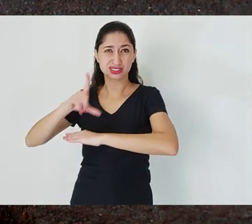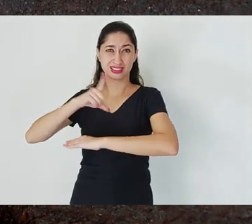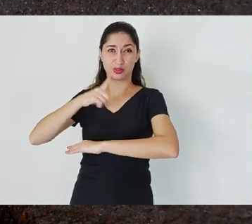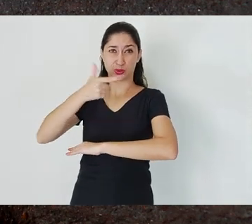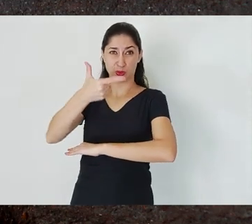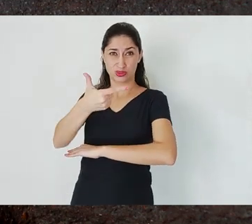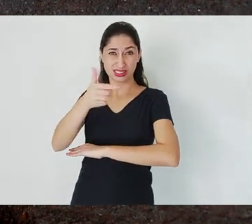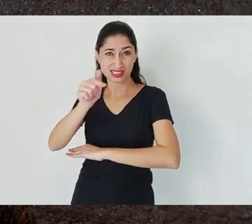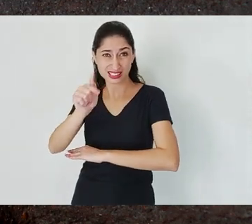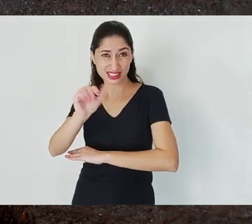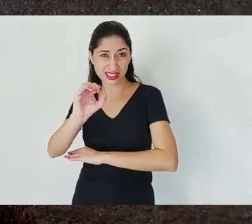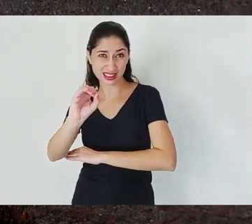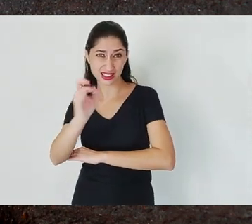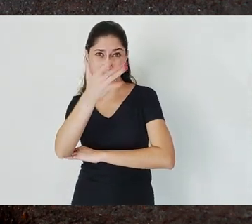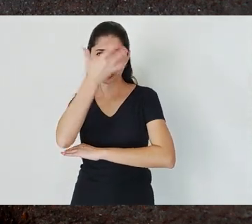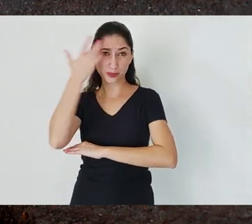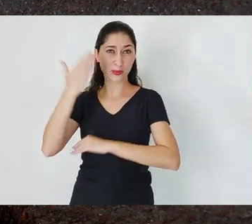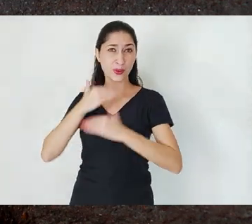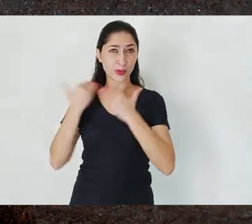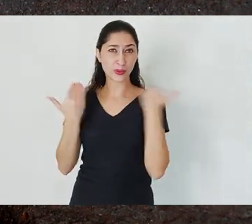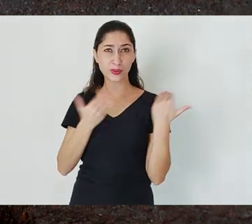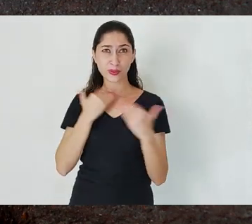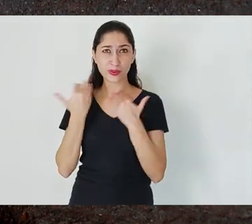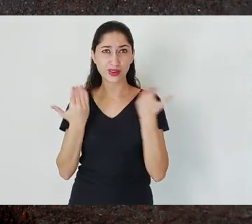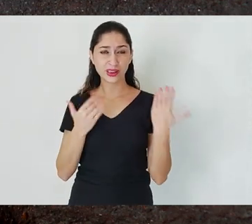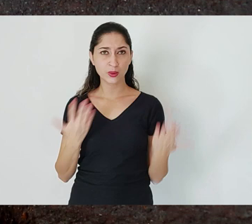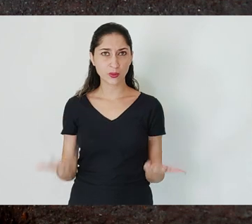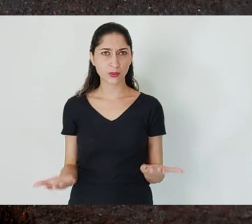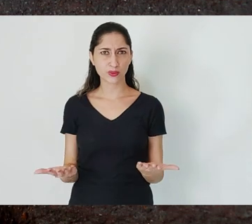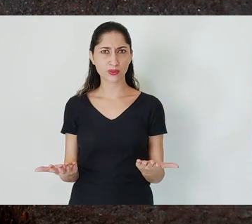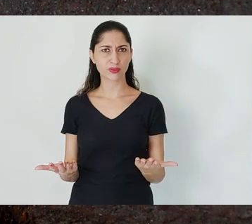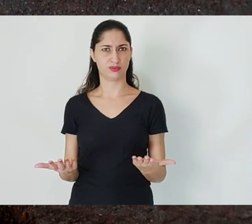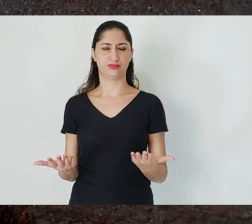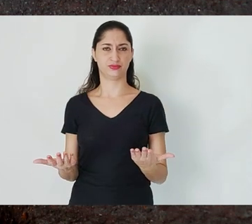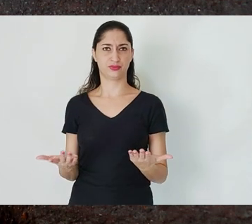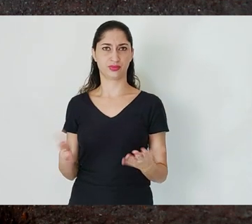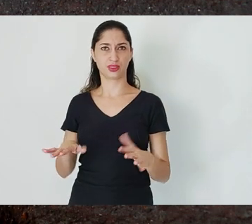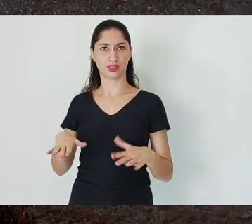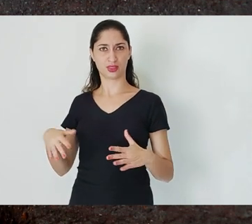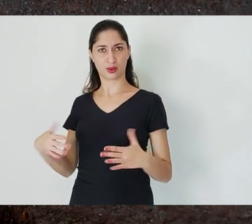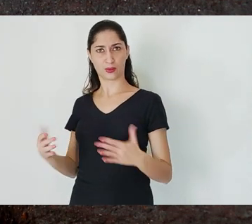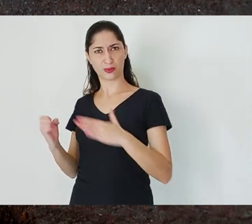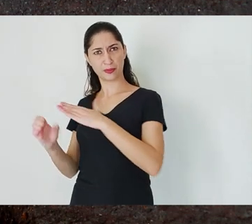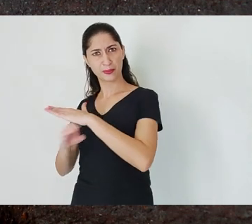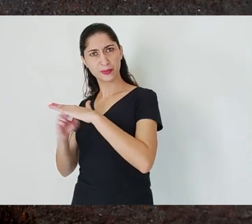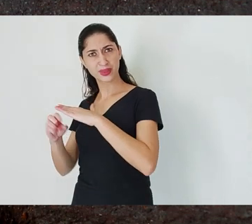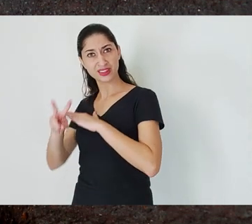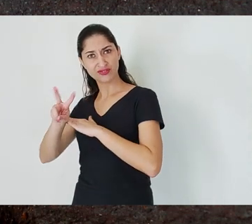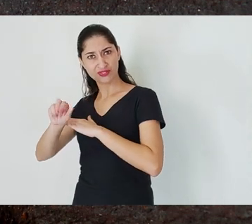in circumstances that the company, Vale, was aware of the risks.